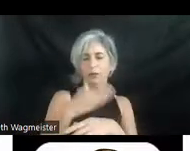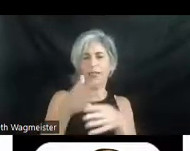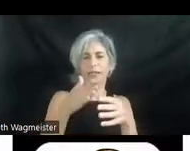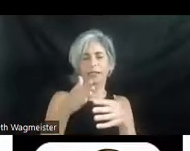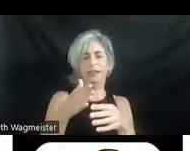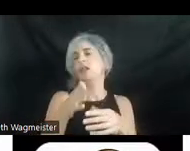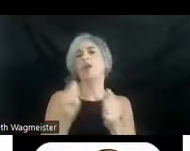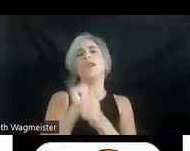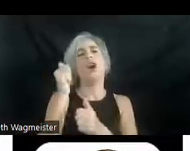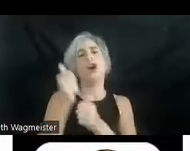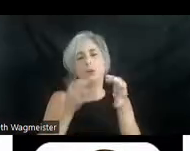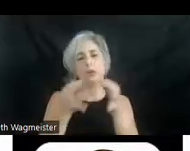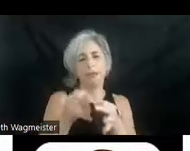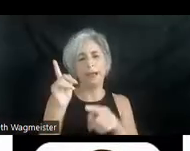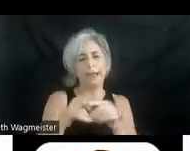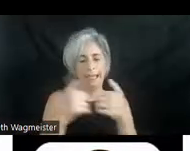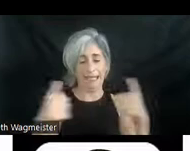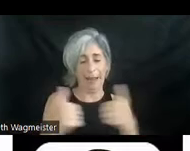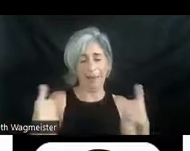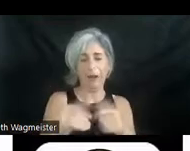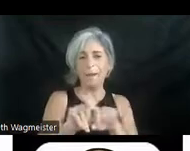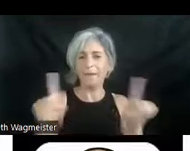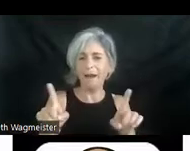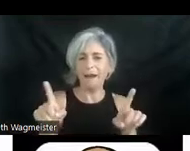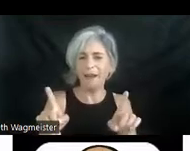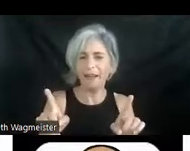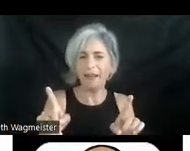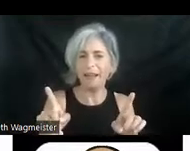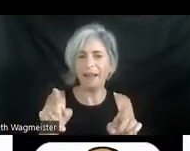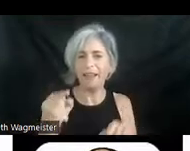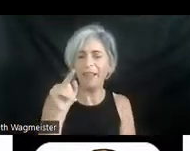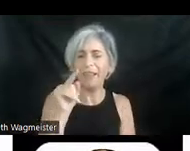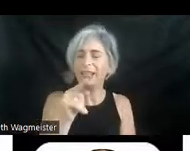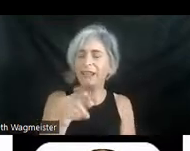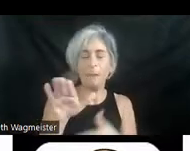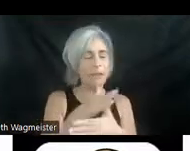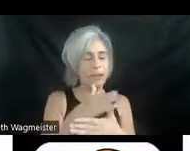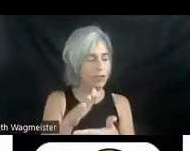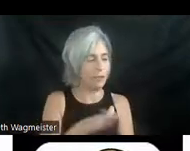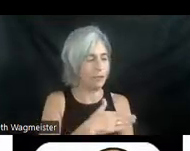Again, I can't separate it but the description from the music video, he took great care with